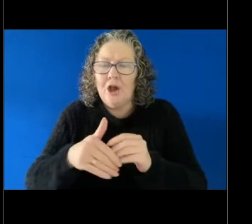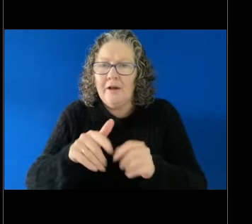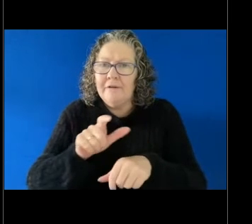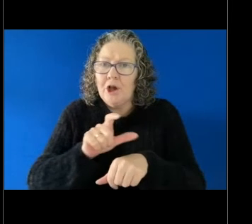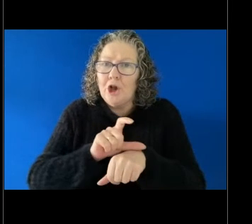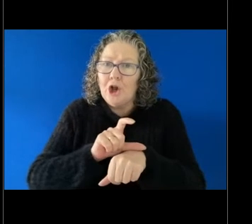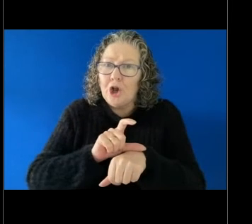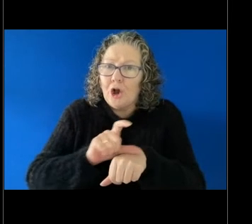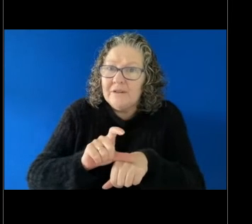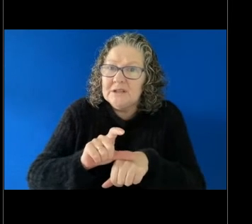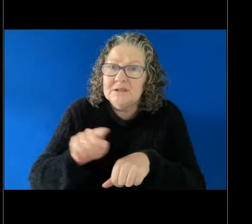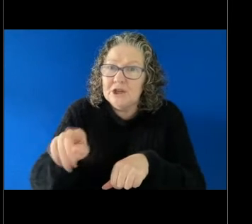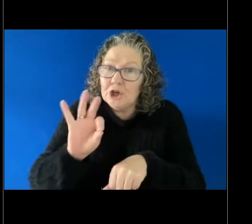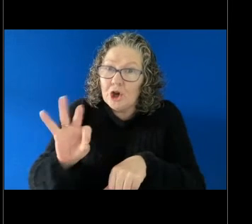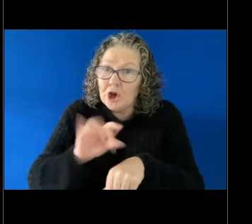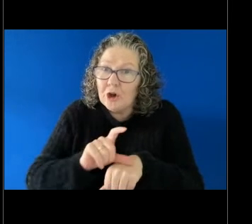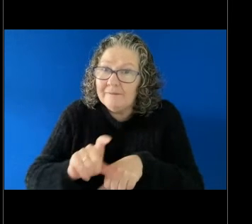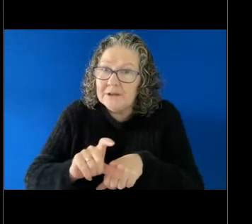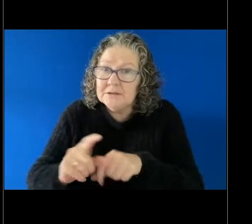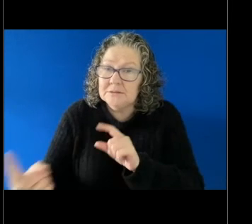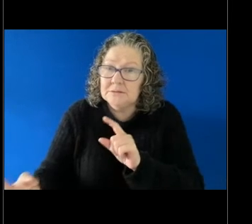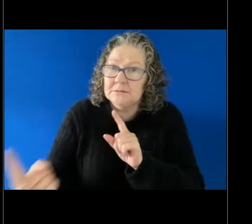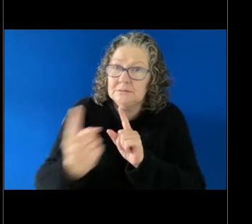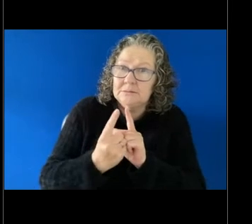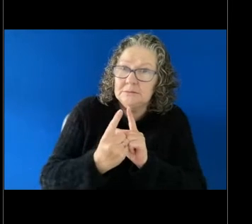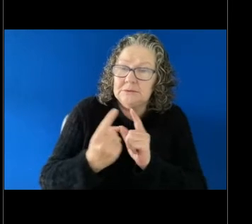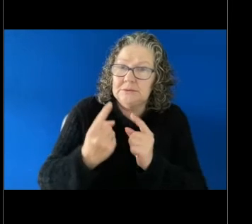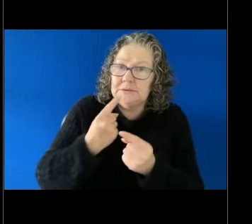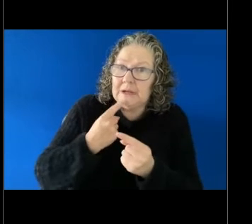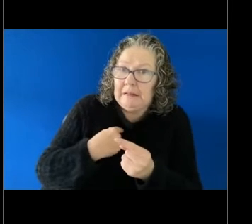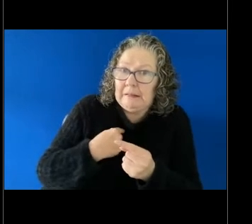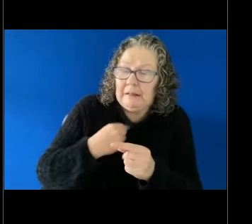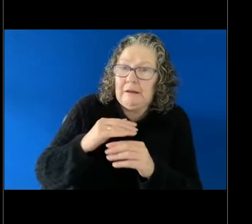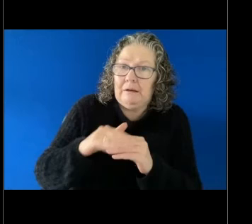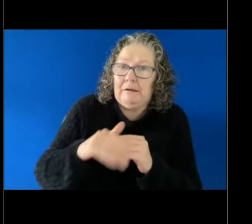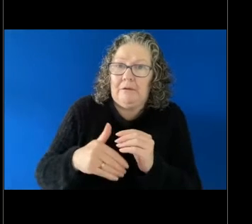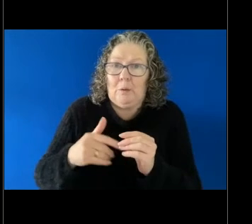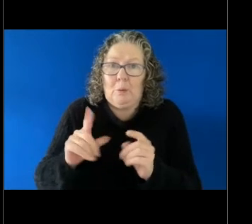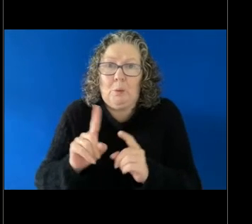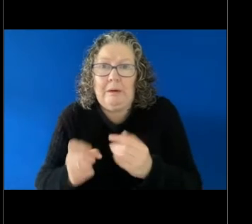So I think there are all sorts of circumstances which could